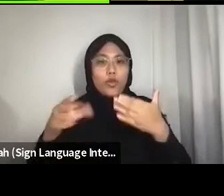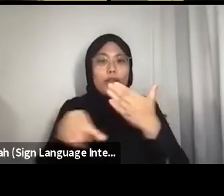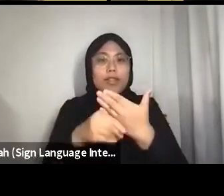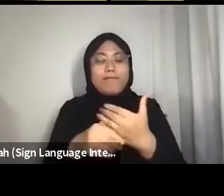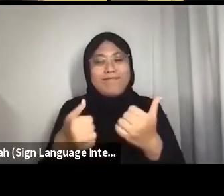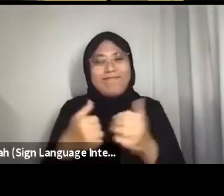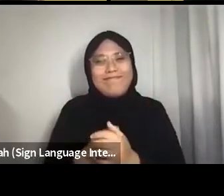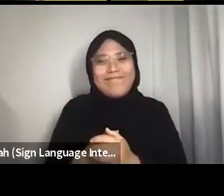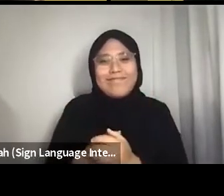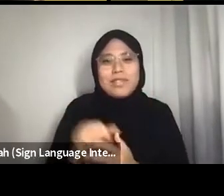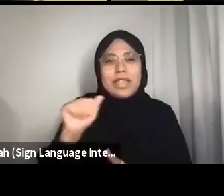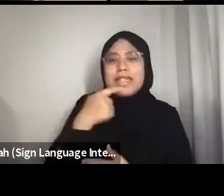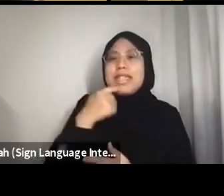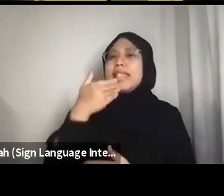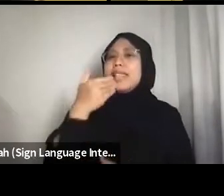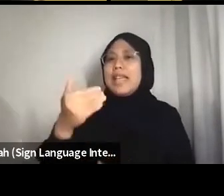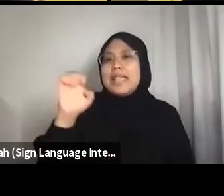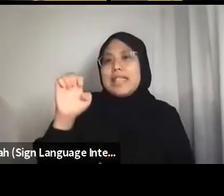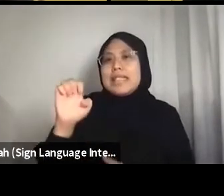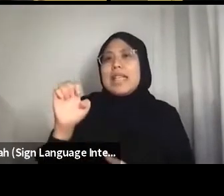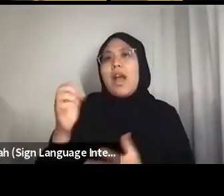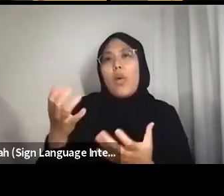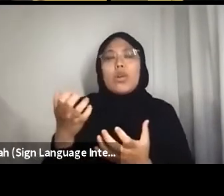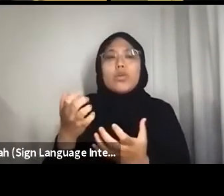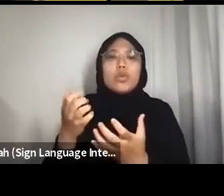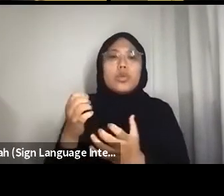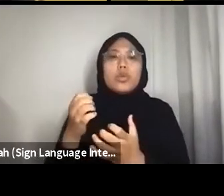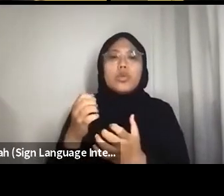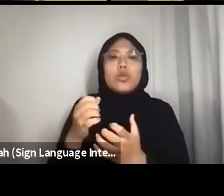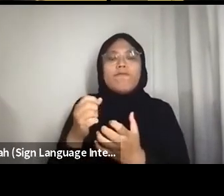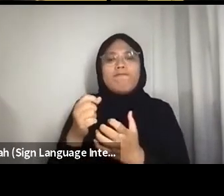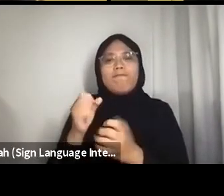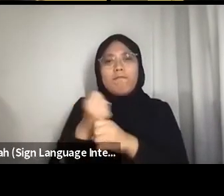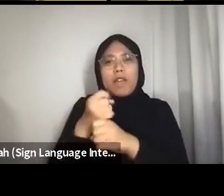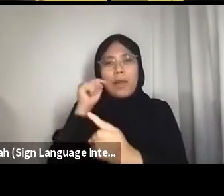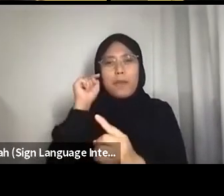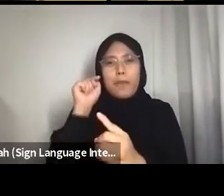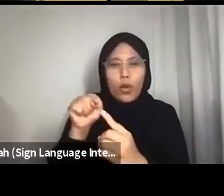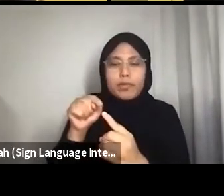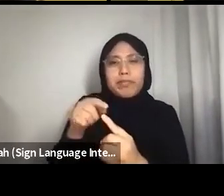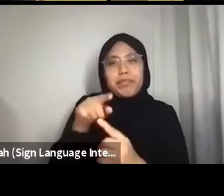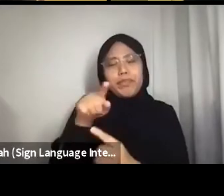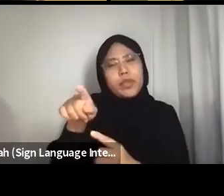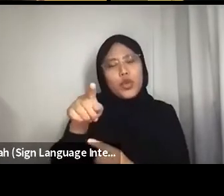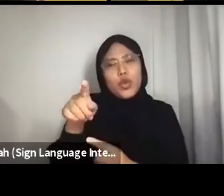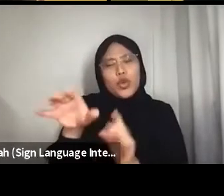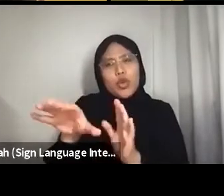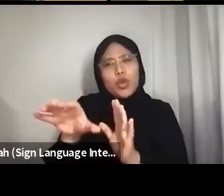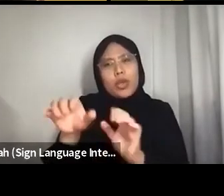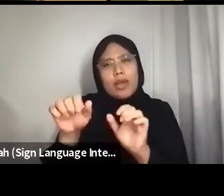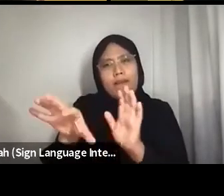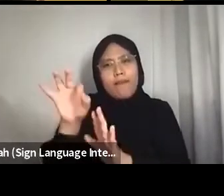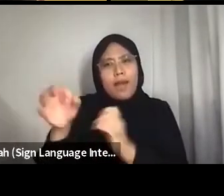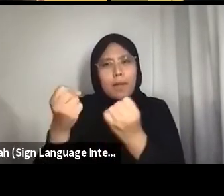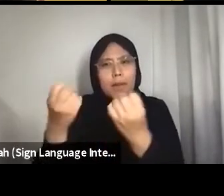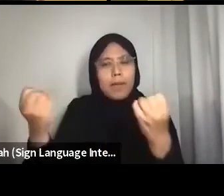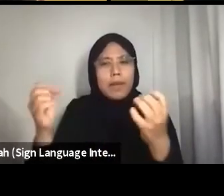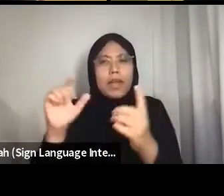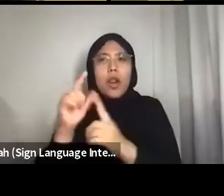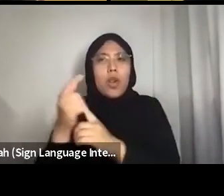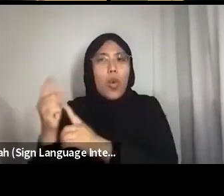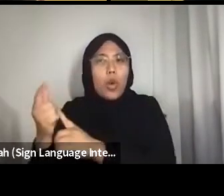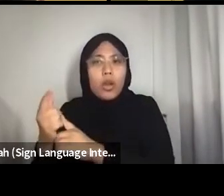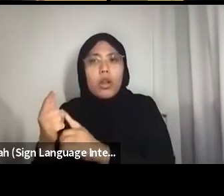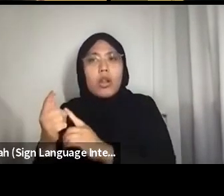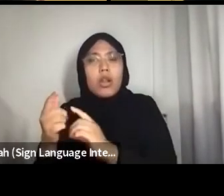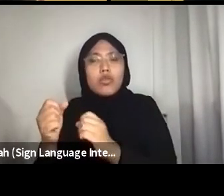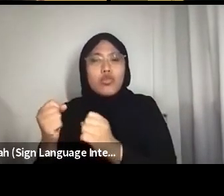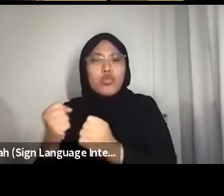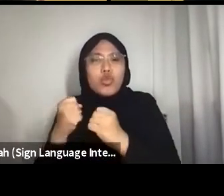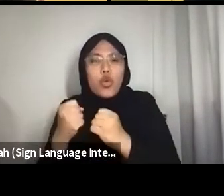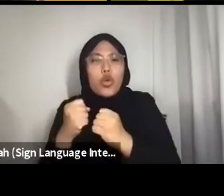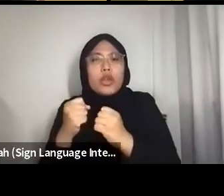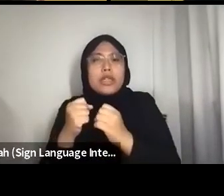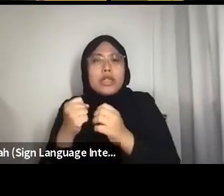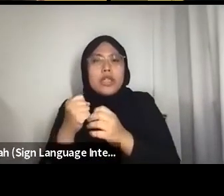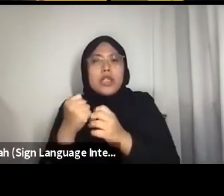Thanks, Esther. And I just want to make the point that you’ll find many local, strongly rooted stories in the collection,